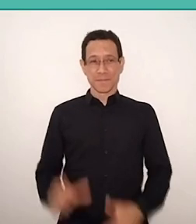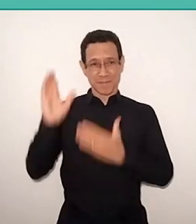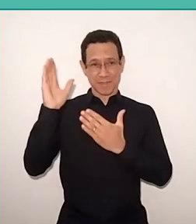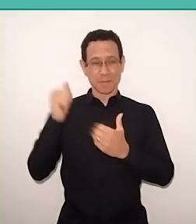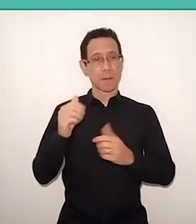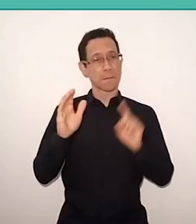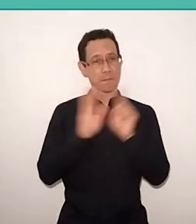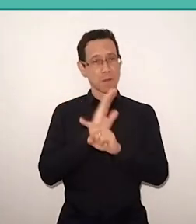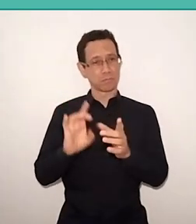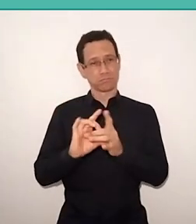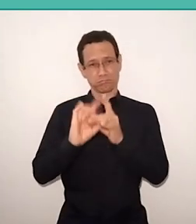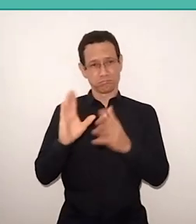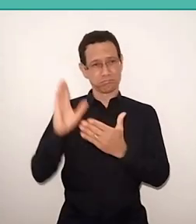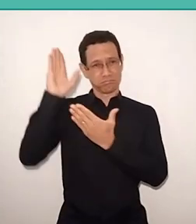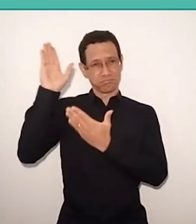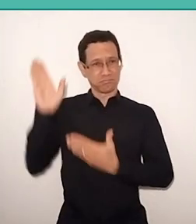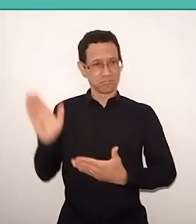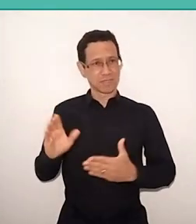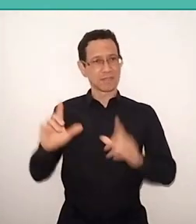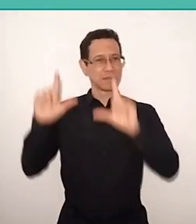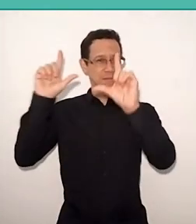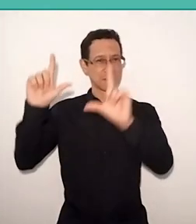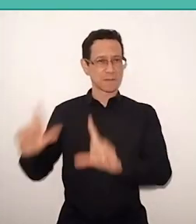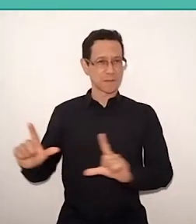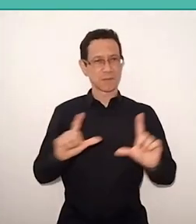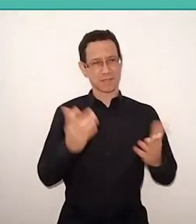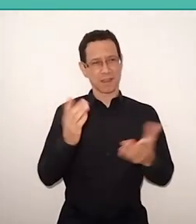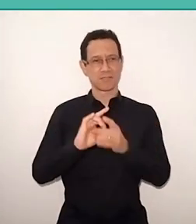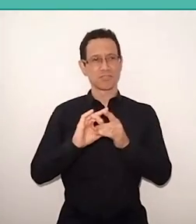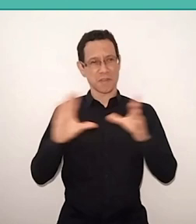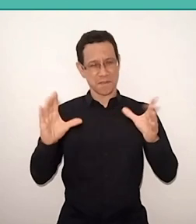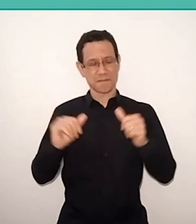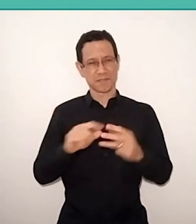we will have to answer there shortly, but, in the words of the three of you,